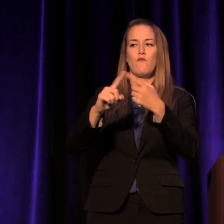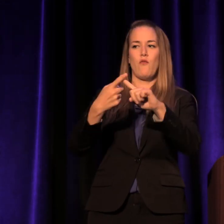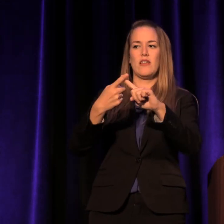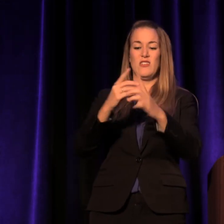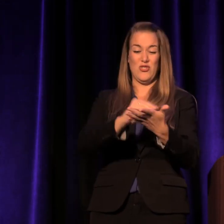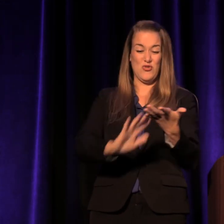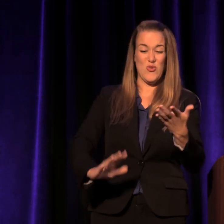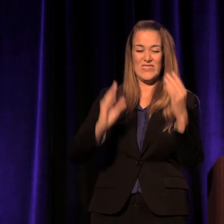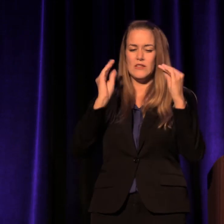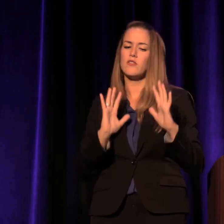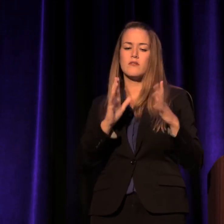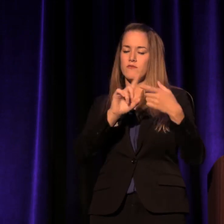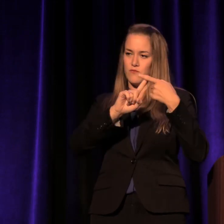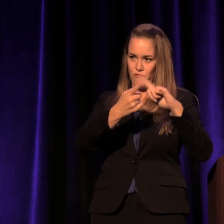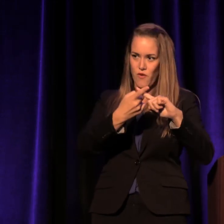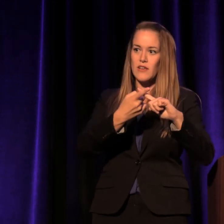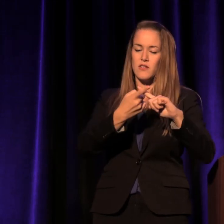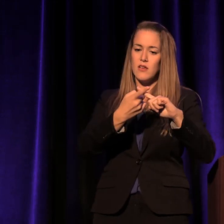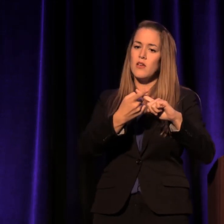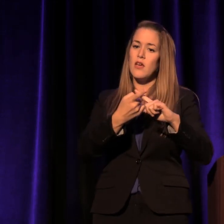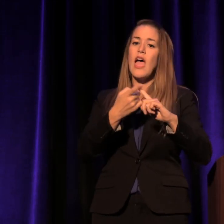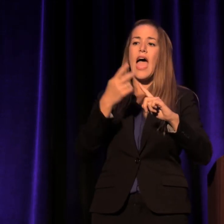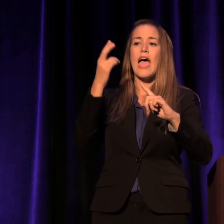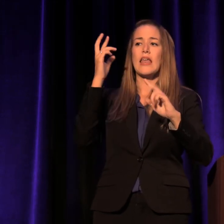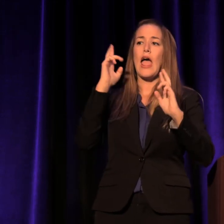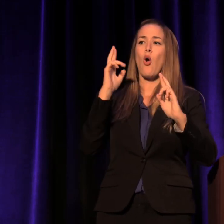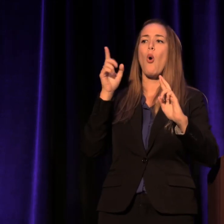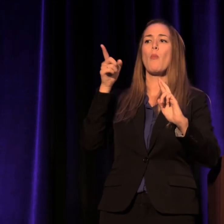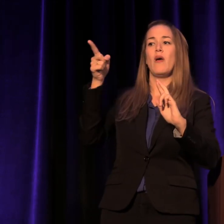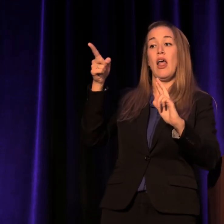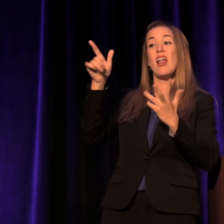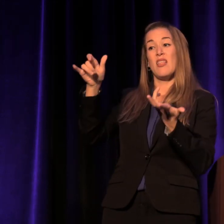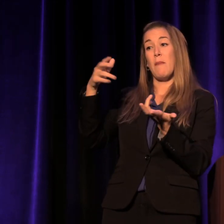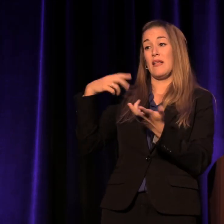keeps writing his essays from prison. He's a part of me.